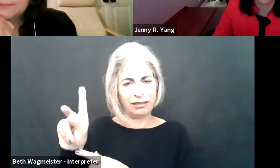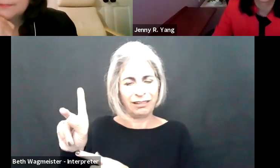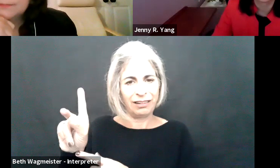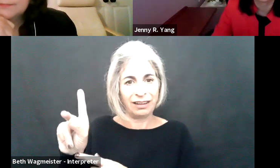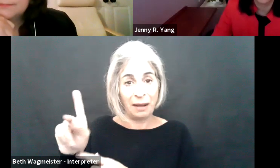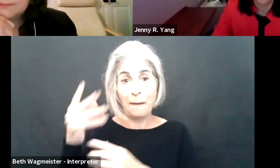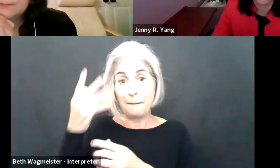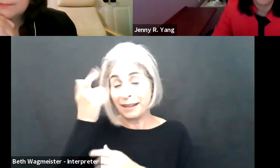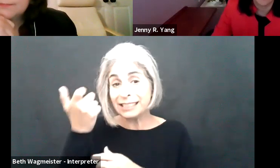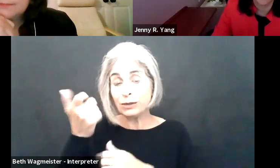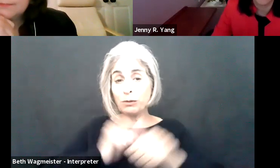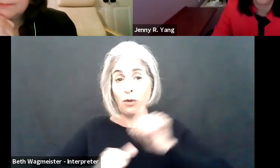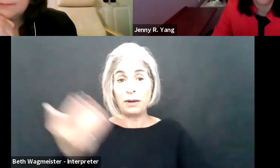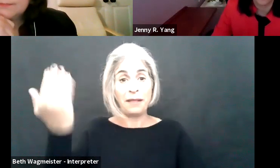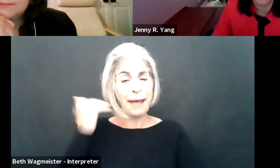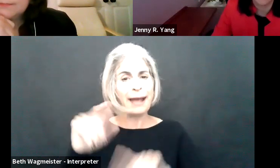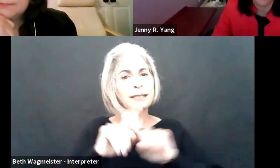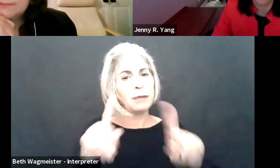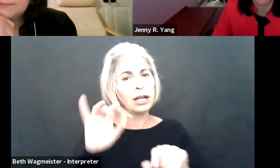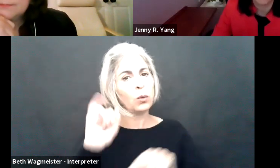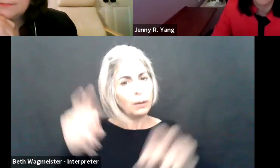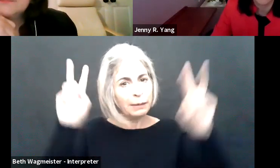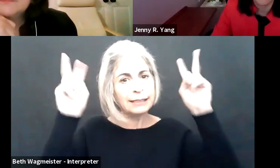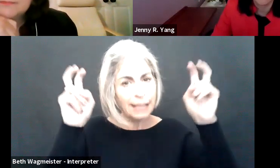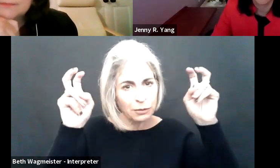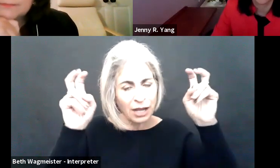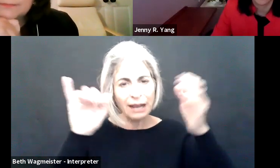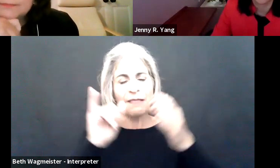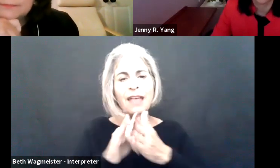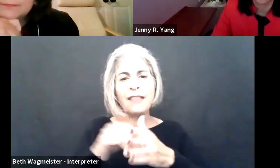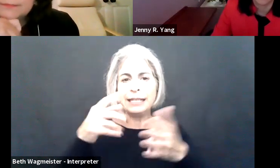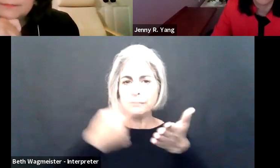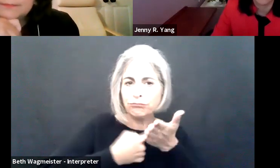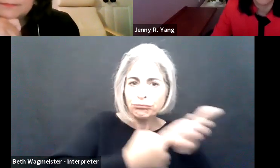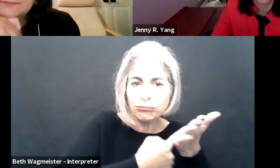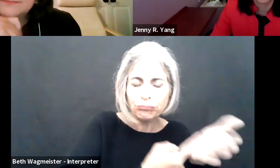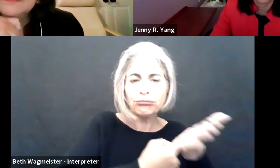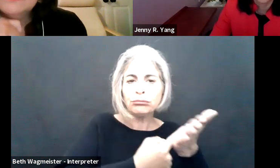is now required to provide telework just because it has been performed in the past, but it will be a subject that